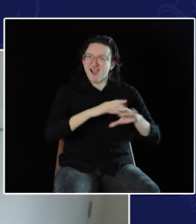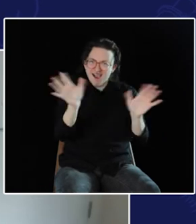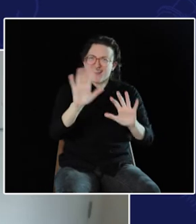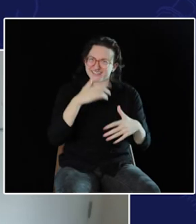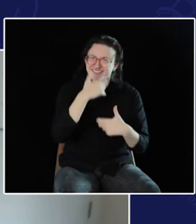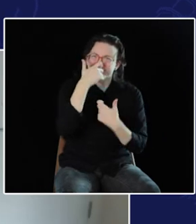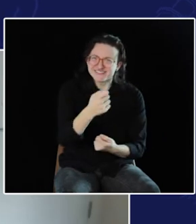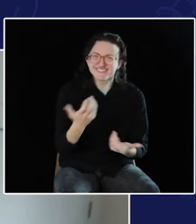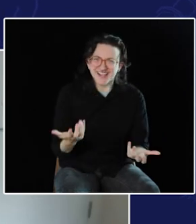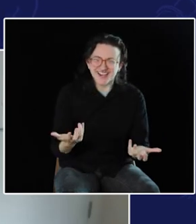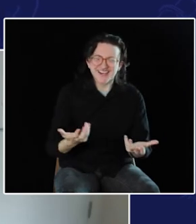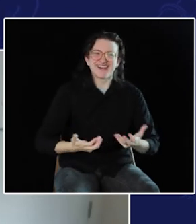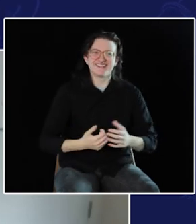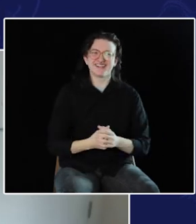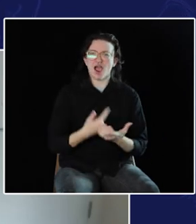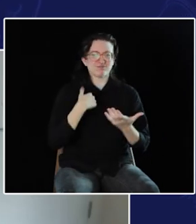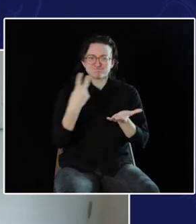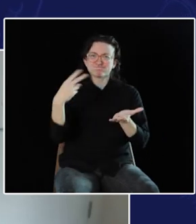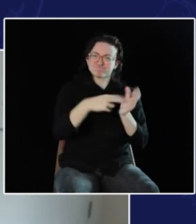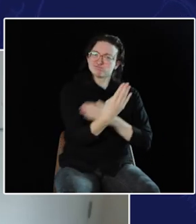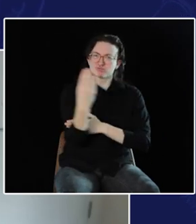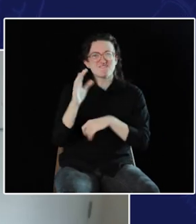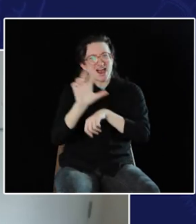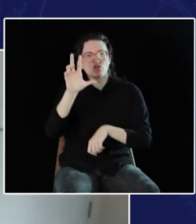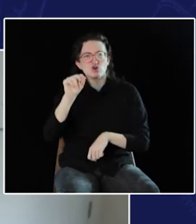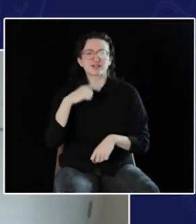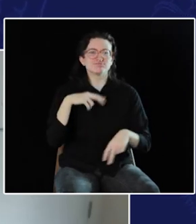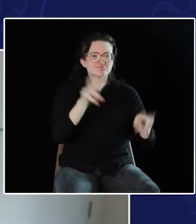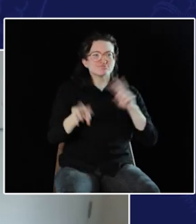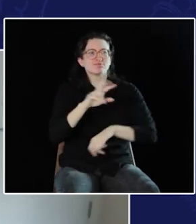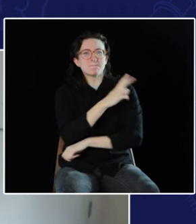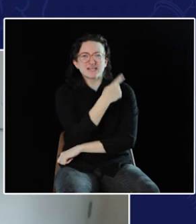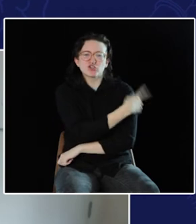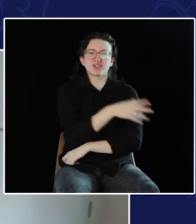I'm like, "Hello?" I -- I get up and I round at 5:30 in the morning on patients.